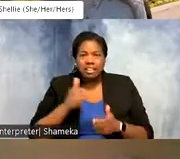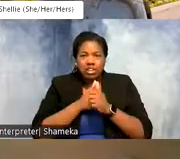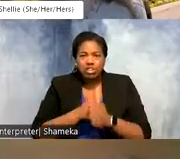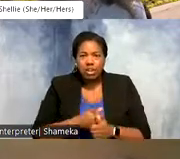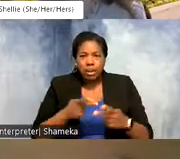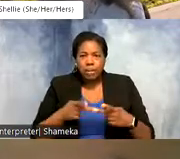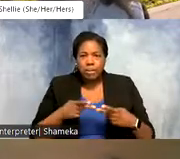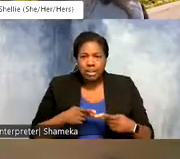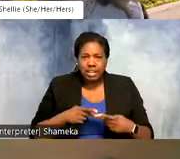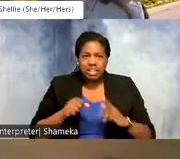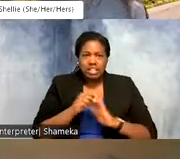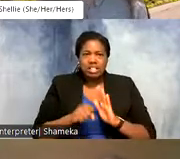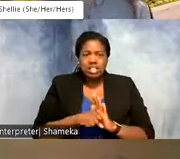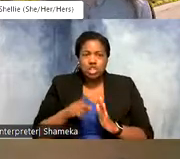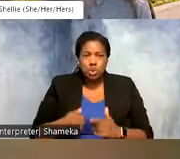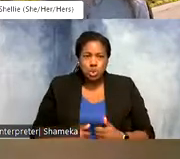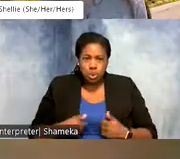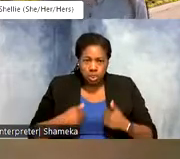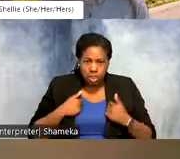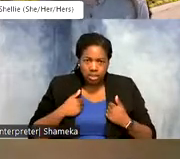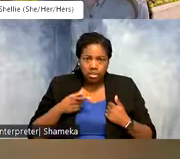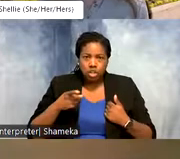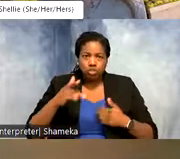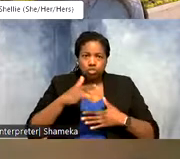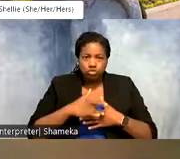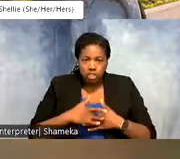in a state that you live, or maybe a state that you've been to, or a country that you've traveled to.